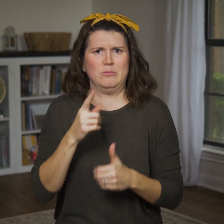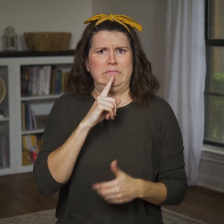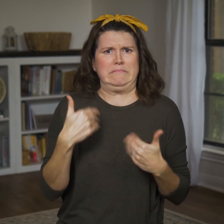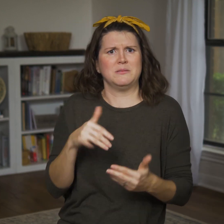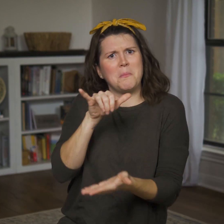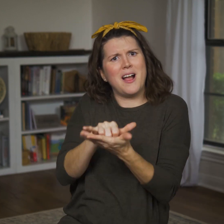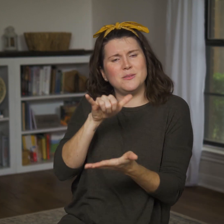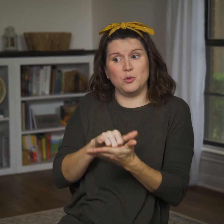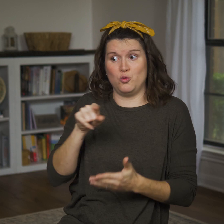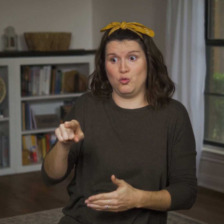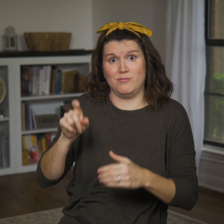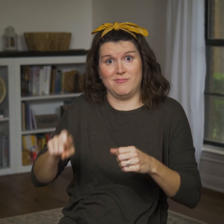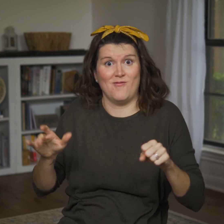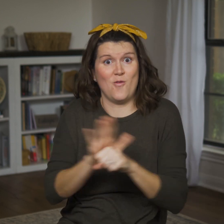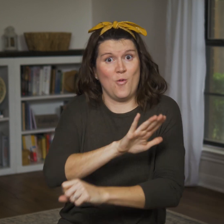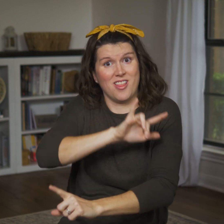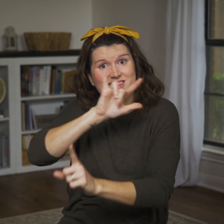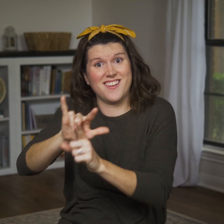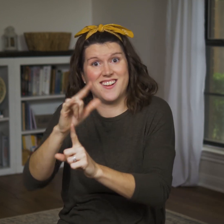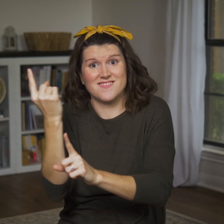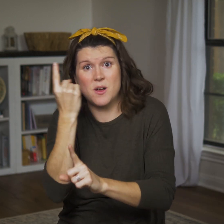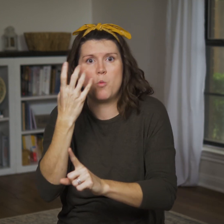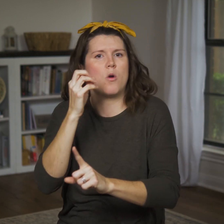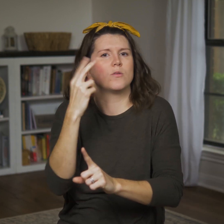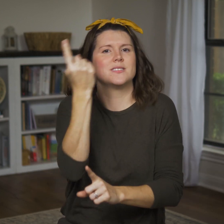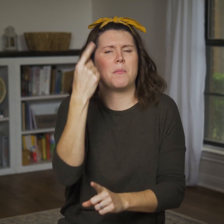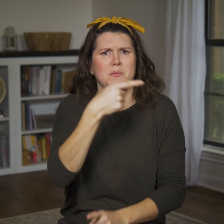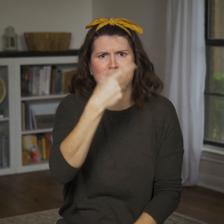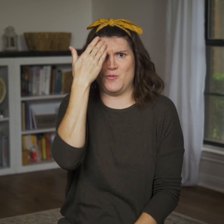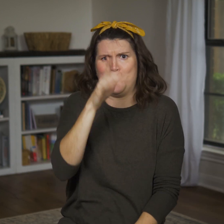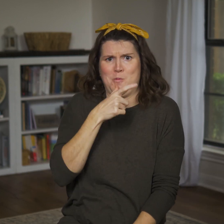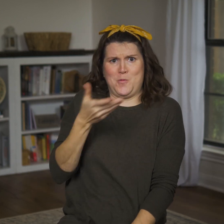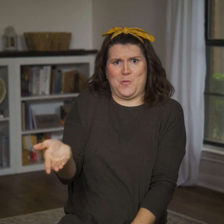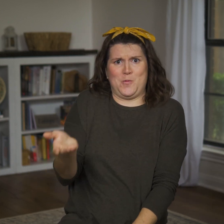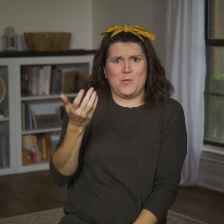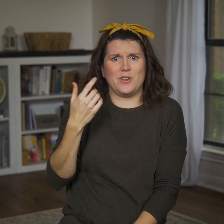It’s impossible to fully love something or someone we don’t know,